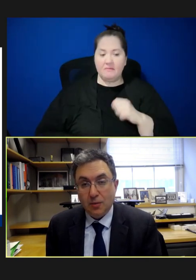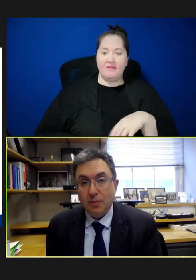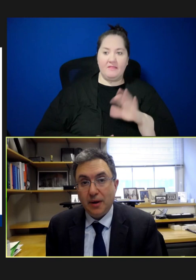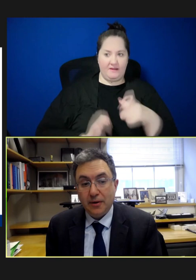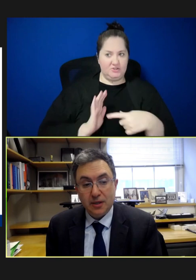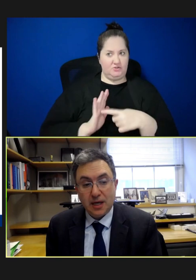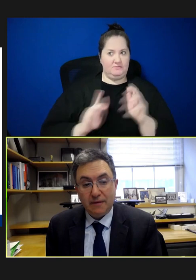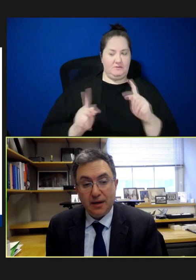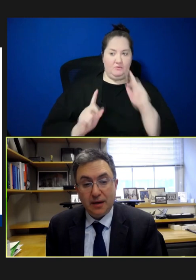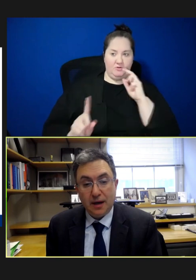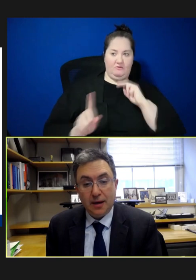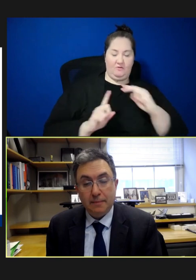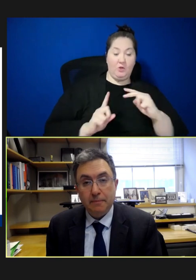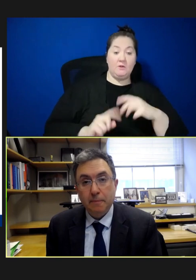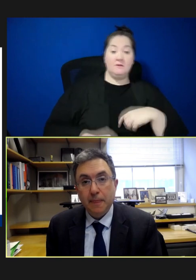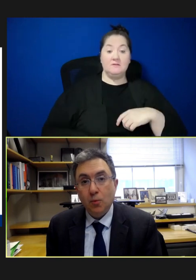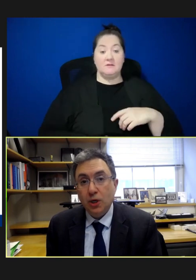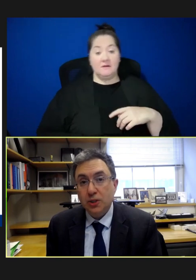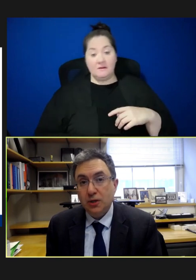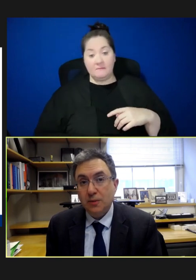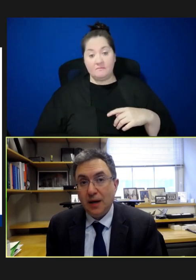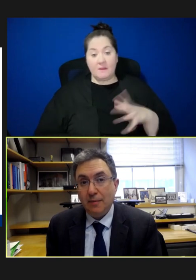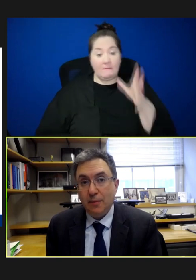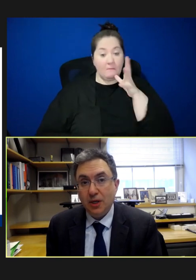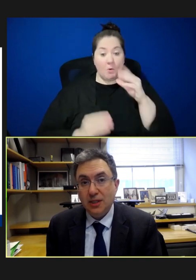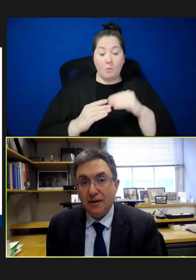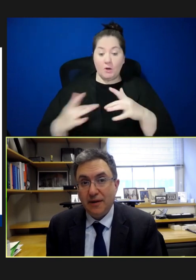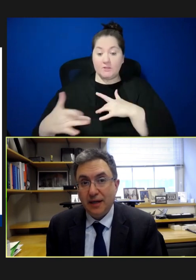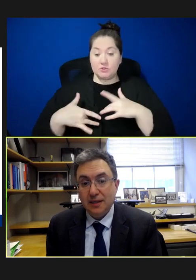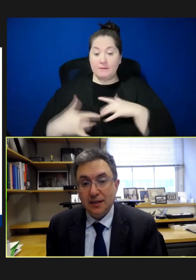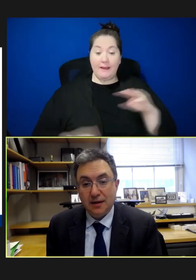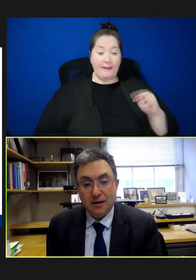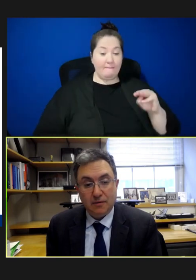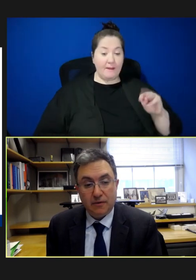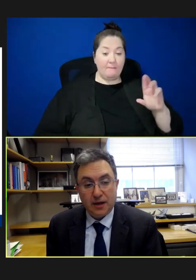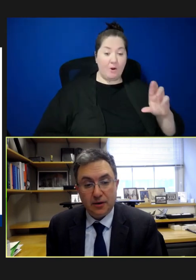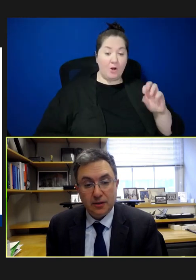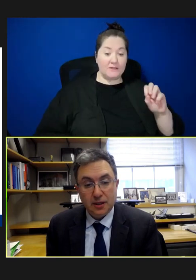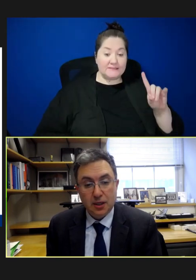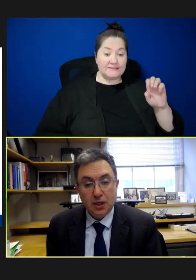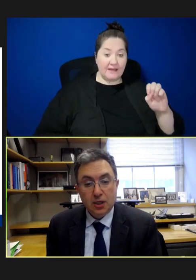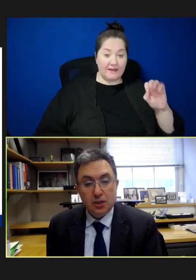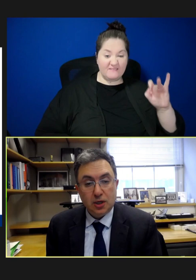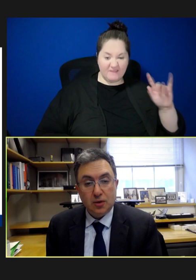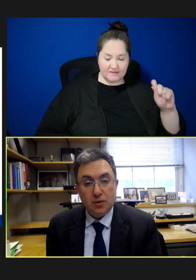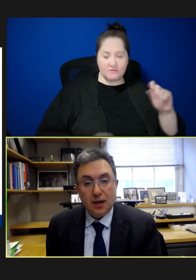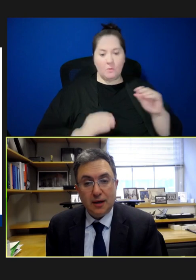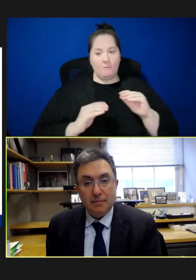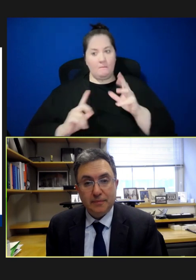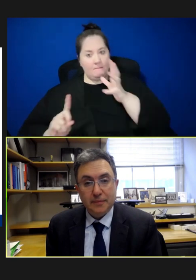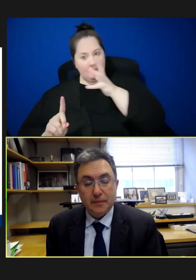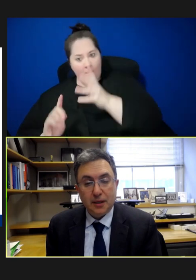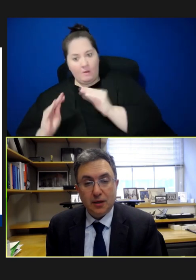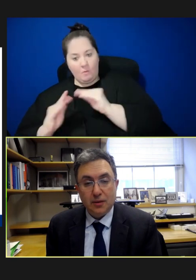with mothers having more concerns about MMR side effects than fathers. So, you know,